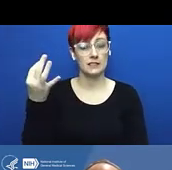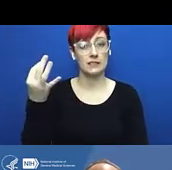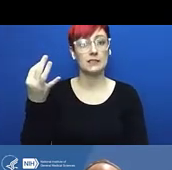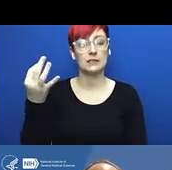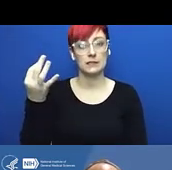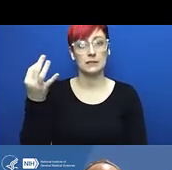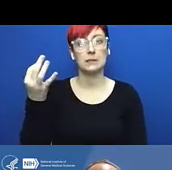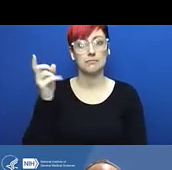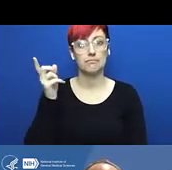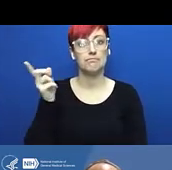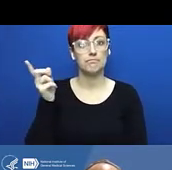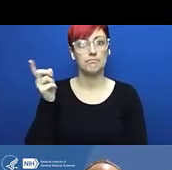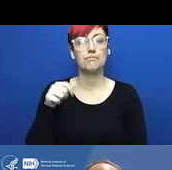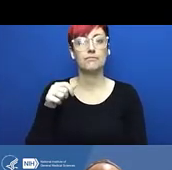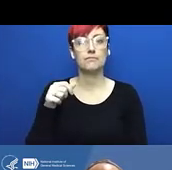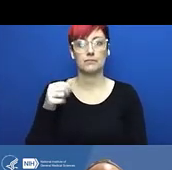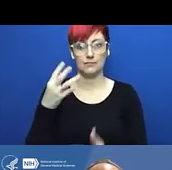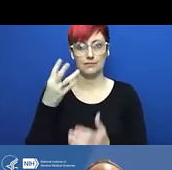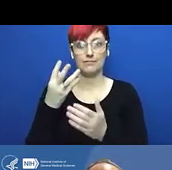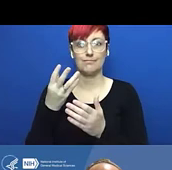and institutional policies and procedures.